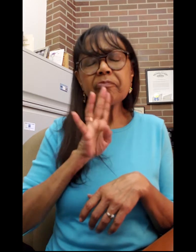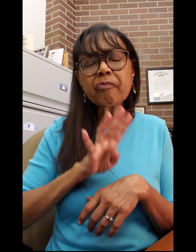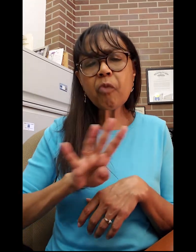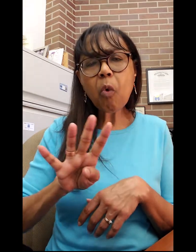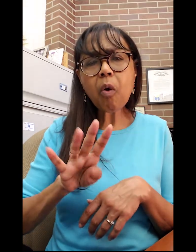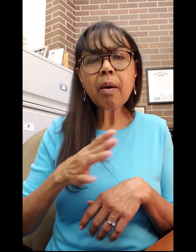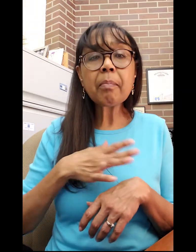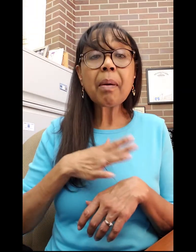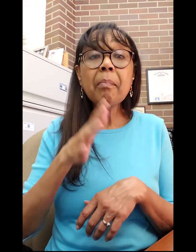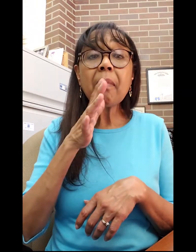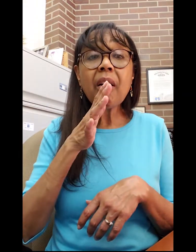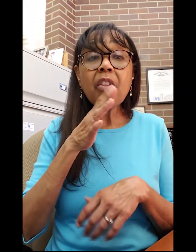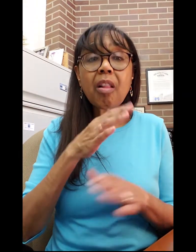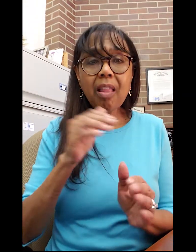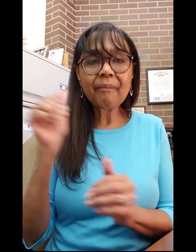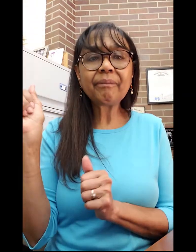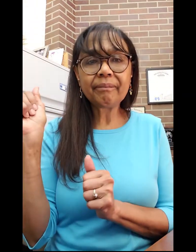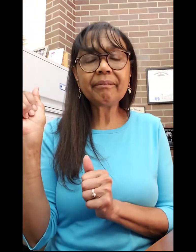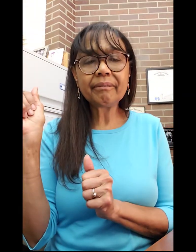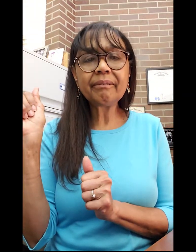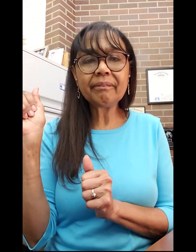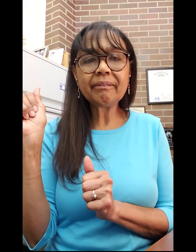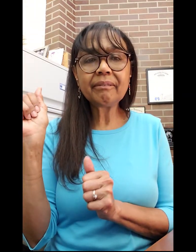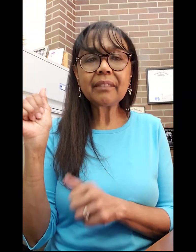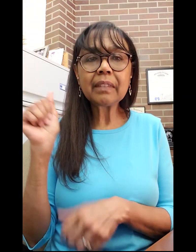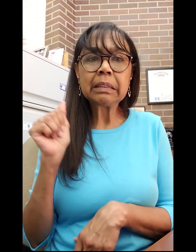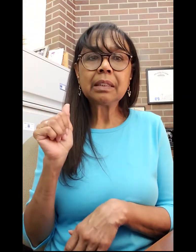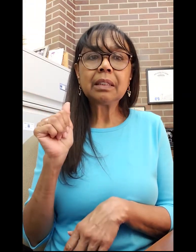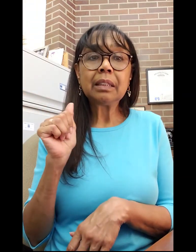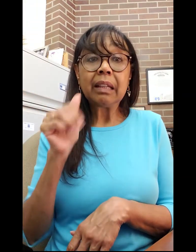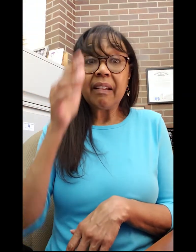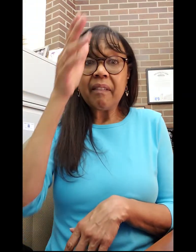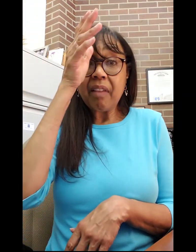I was around four years old when my mother left.